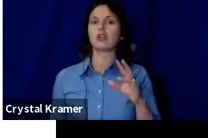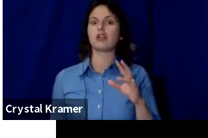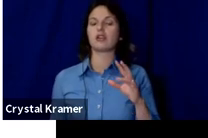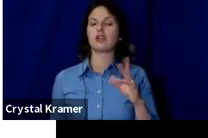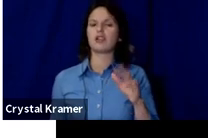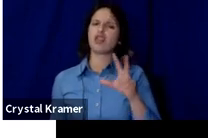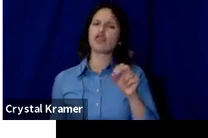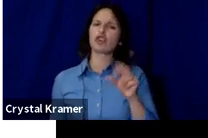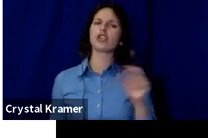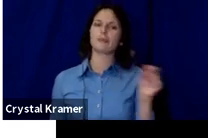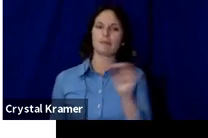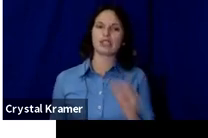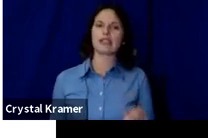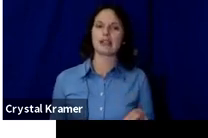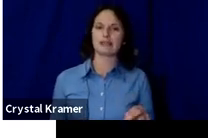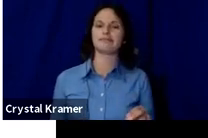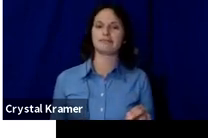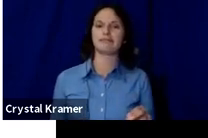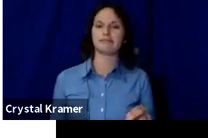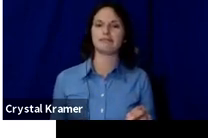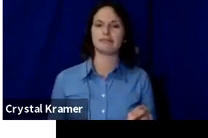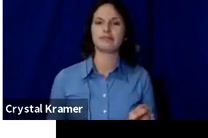total.